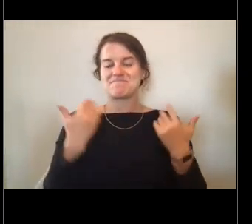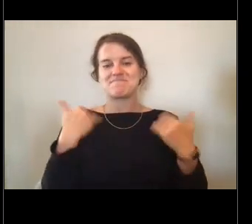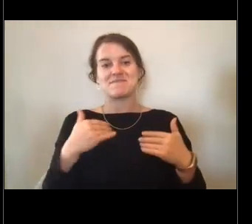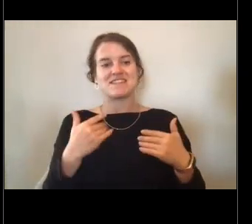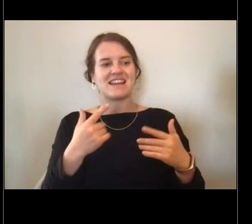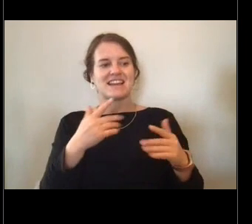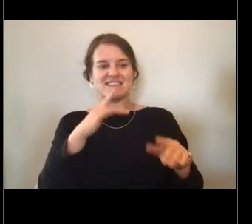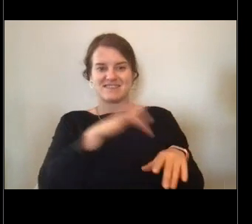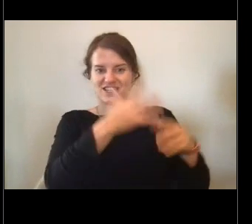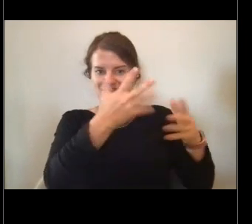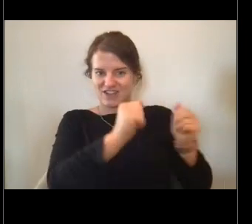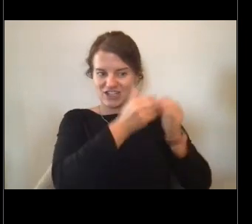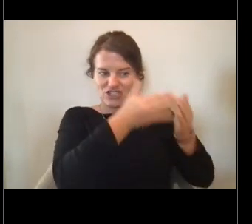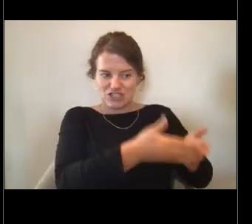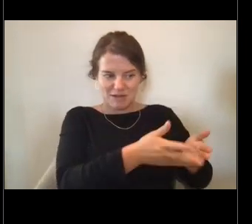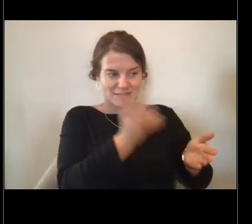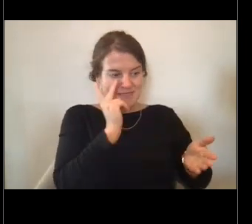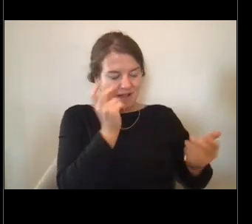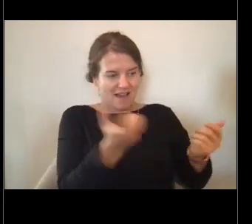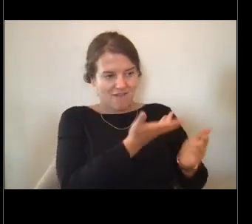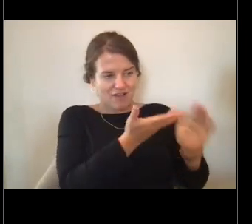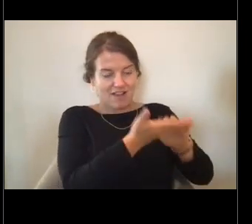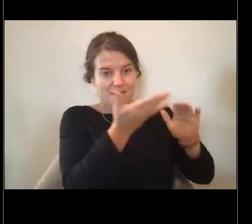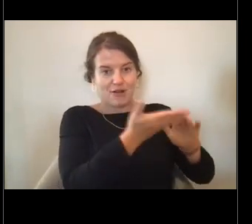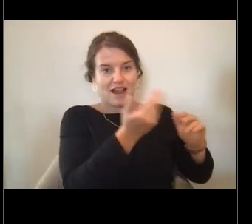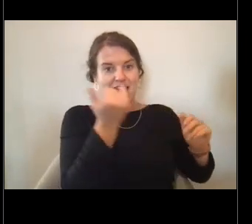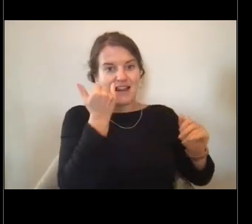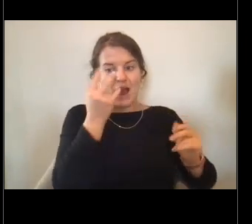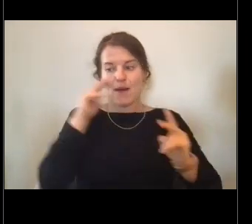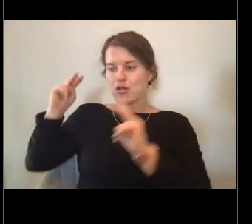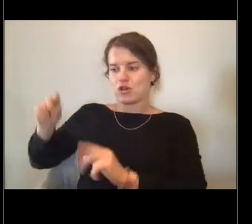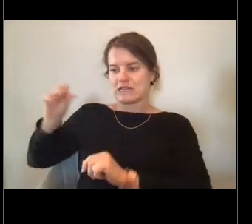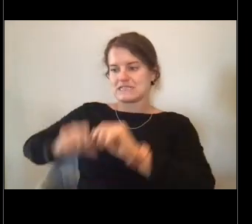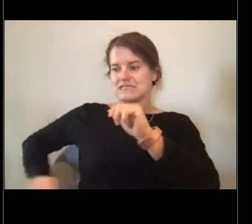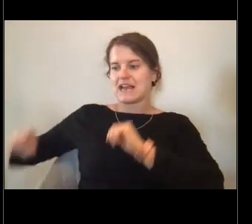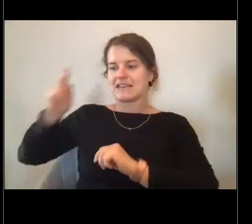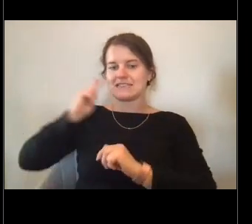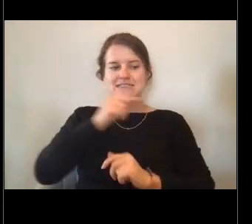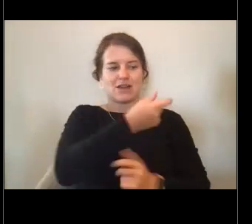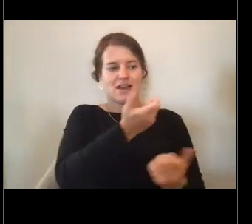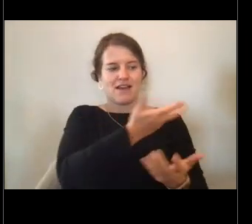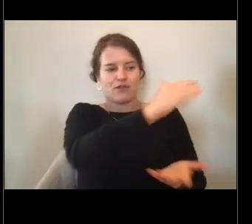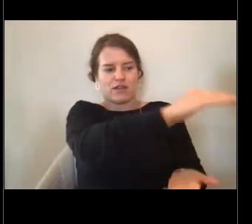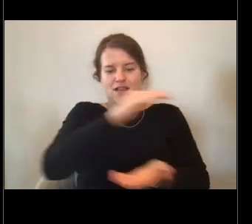and now I'm seeing the operations from the science side. So that's another cool thing about the NOAA Corps